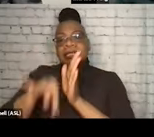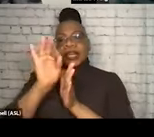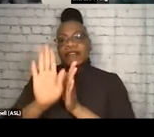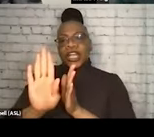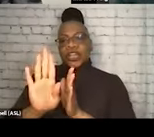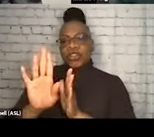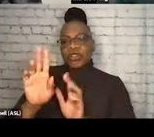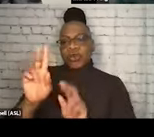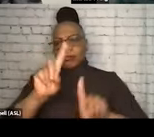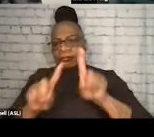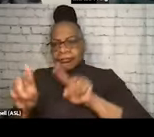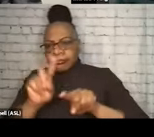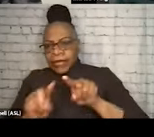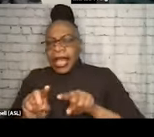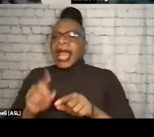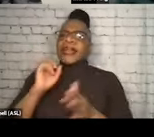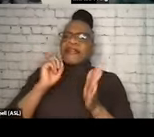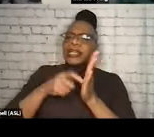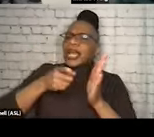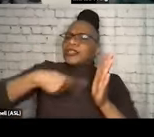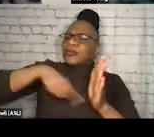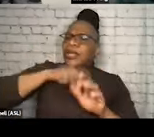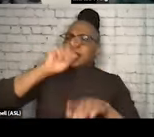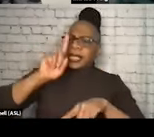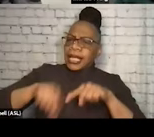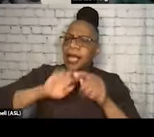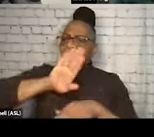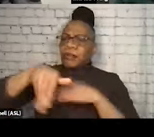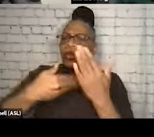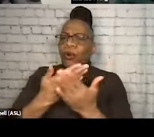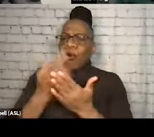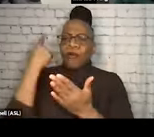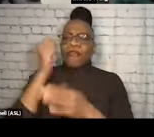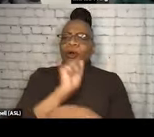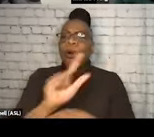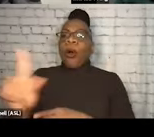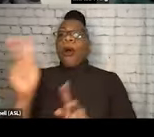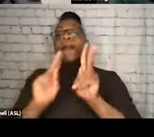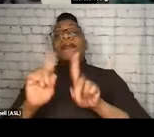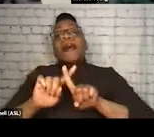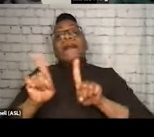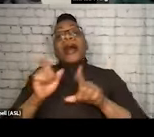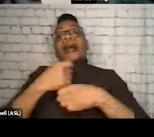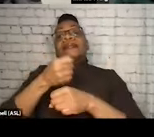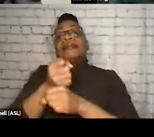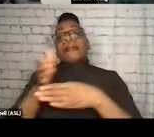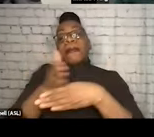And recognizing we can't be all things to all people, but we can make partnerships that allow us to better meet people's needs.